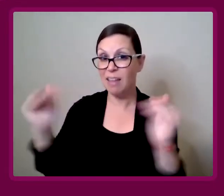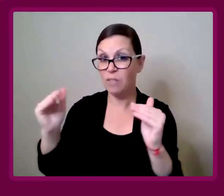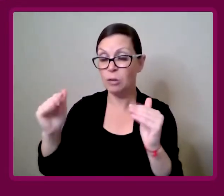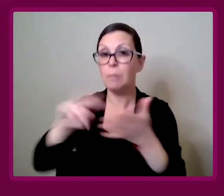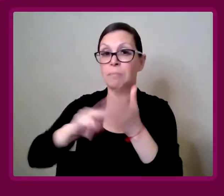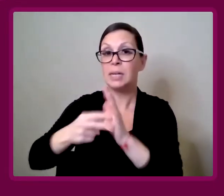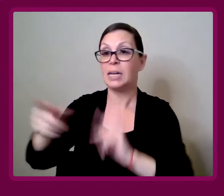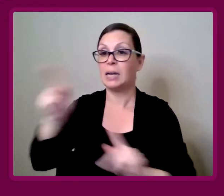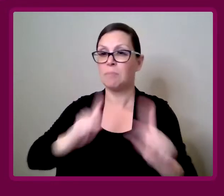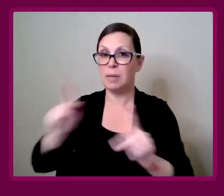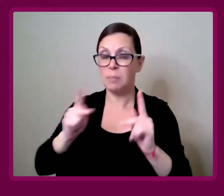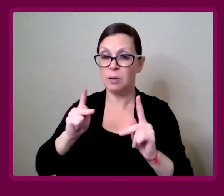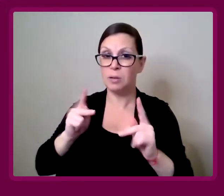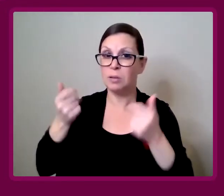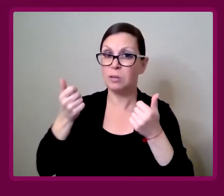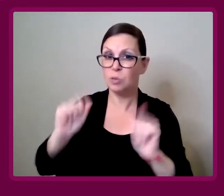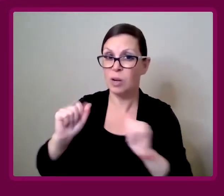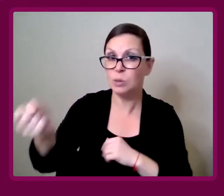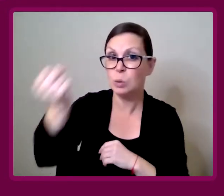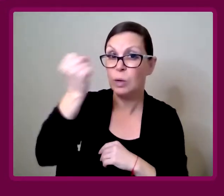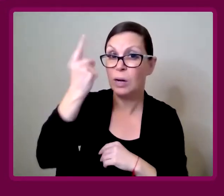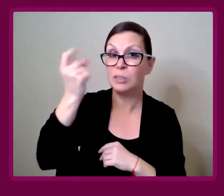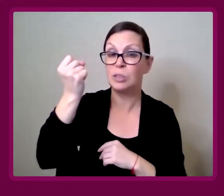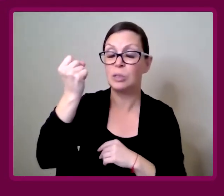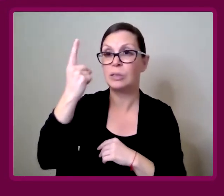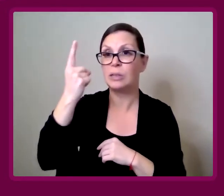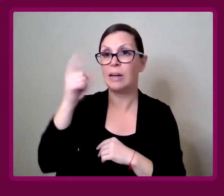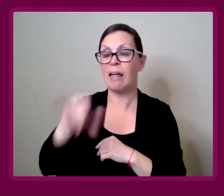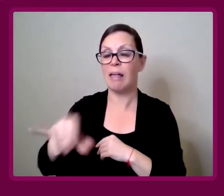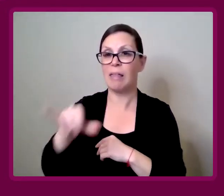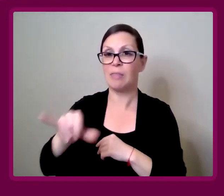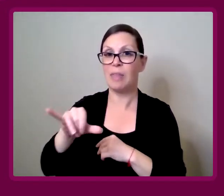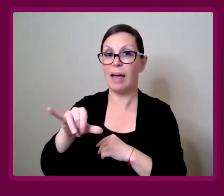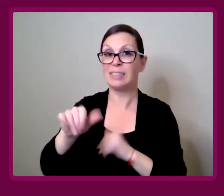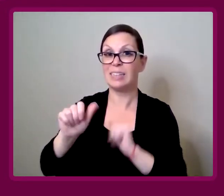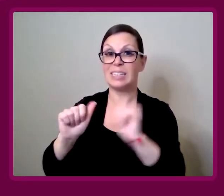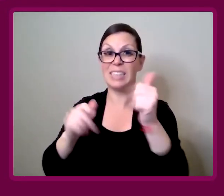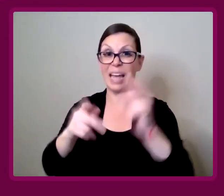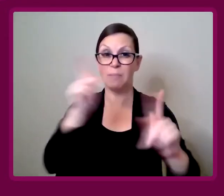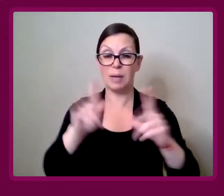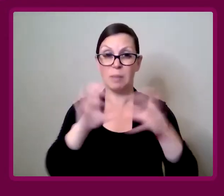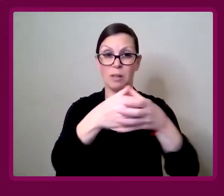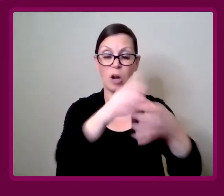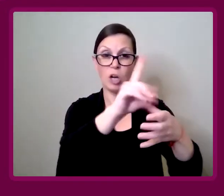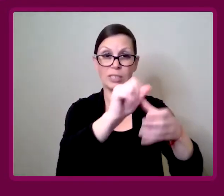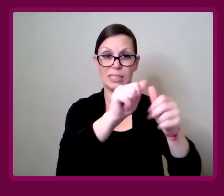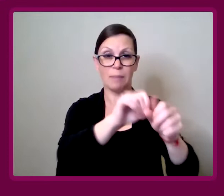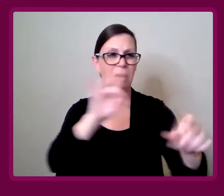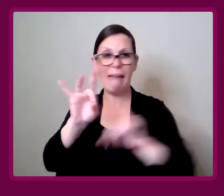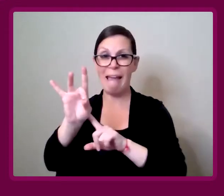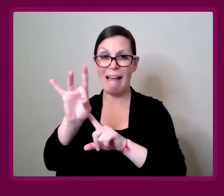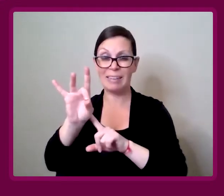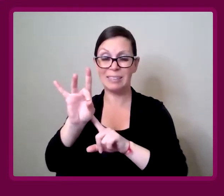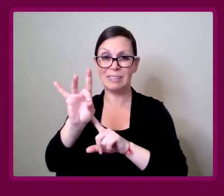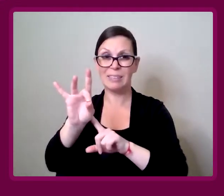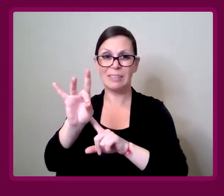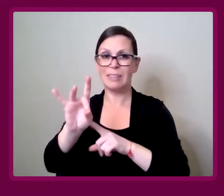About people understanding that eight out of ten disabled people aren't born with a